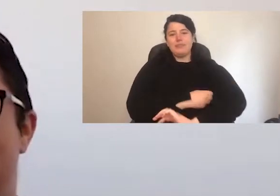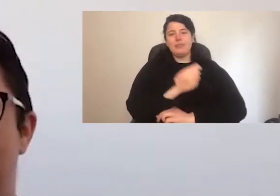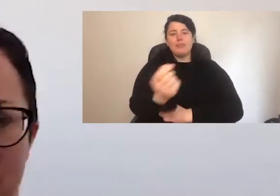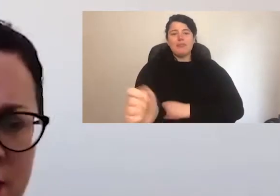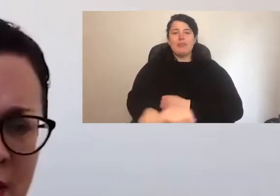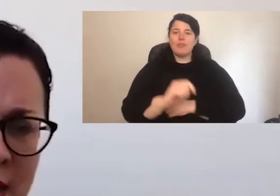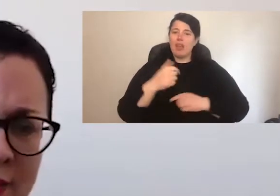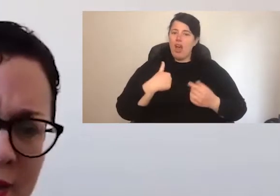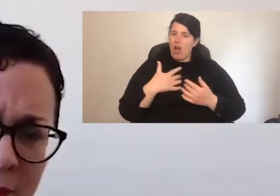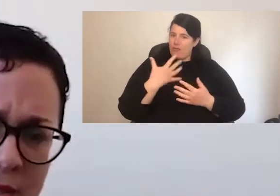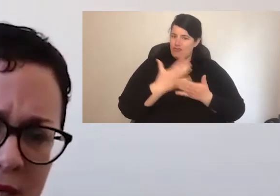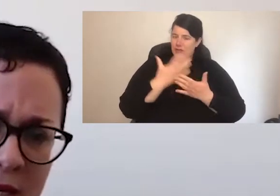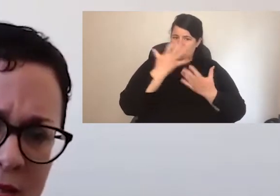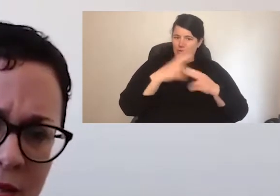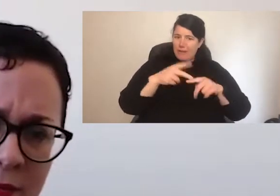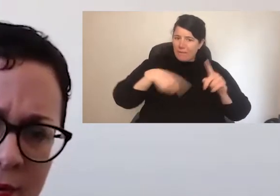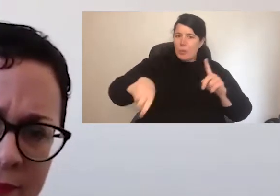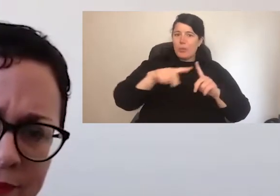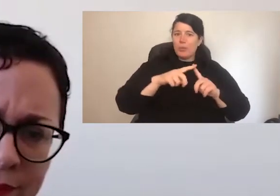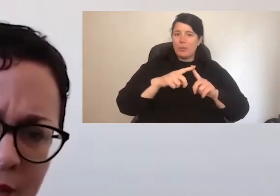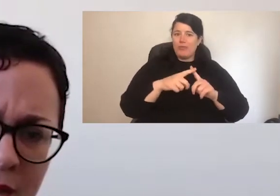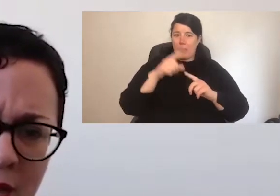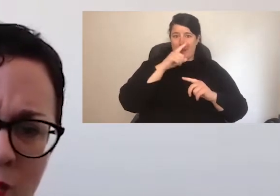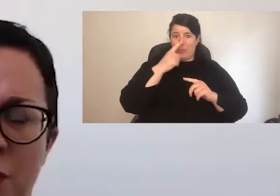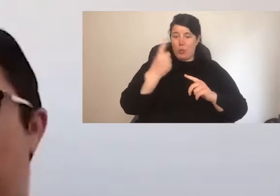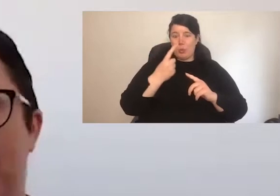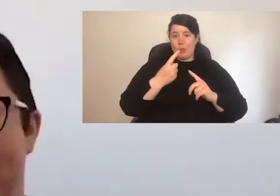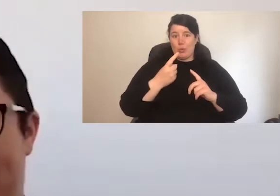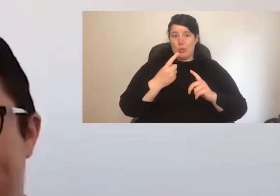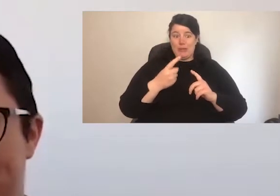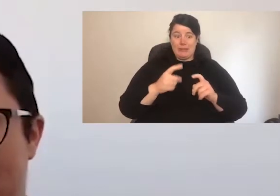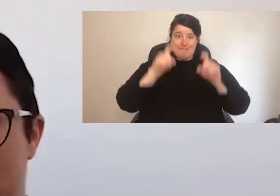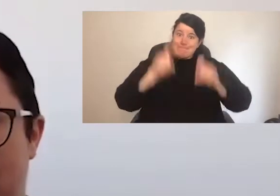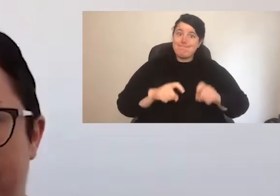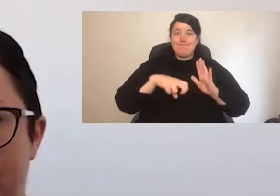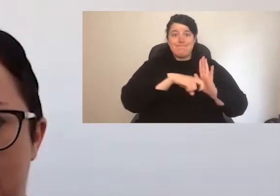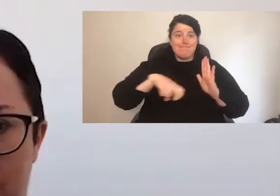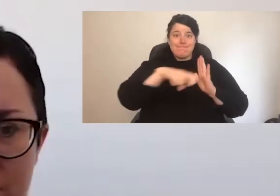the brunt of the pointy end of what was already a very challenging situation.